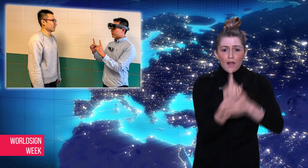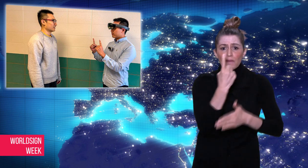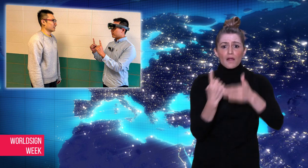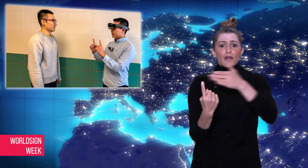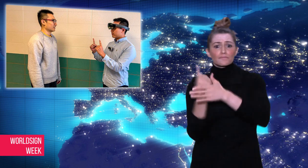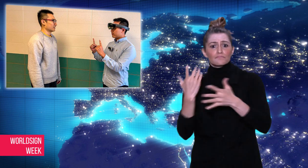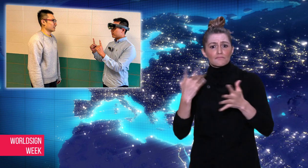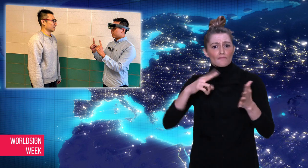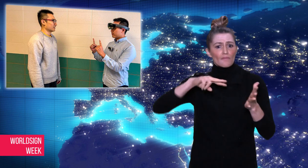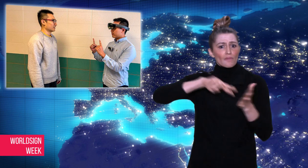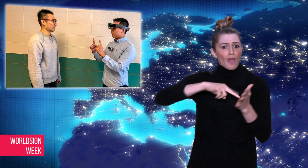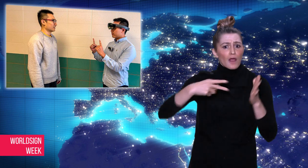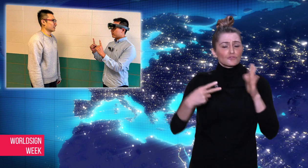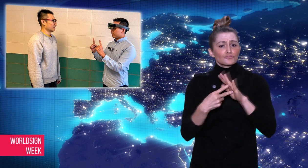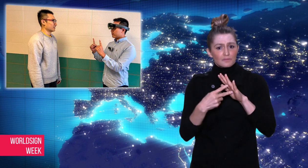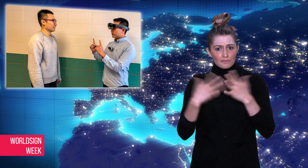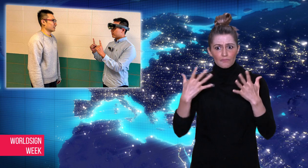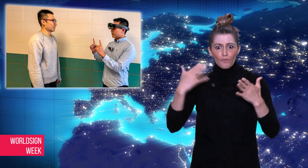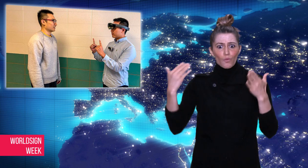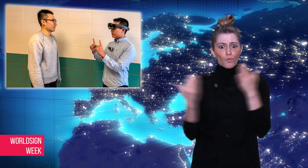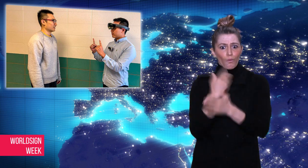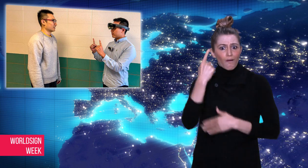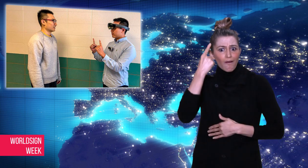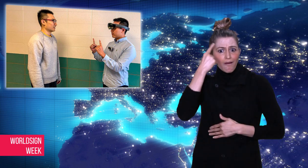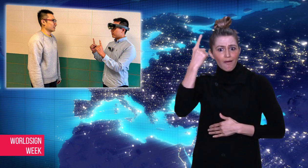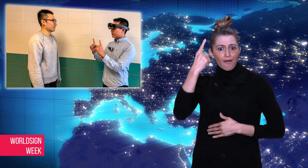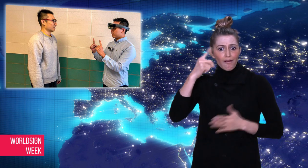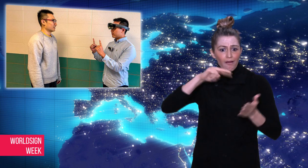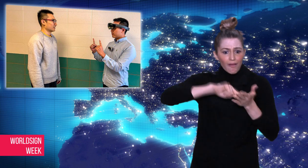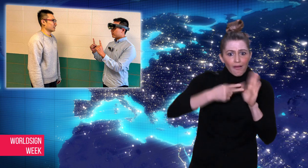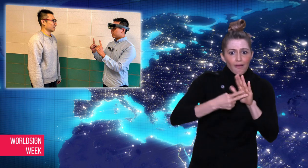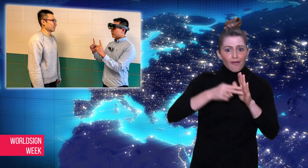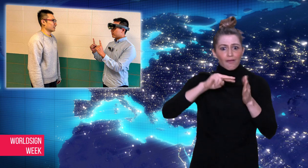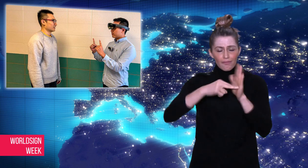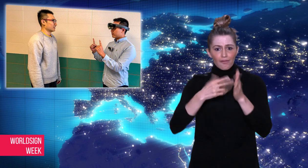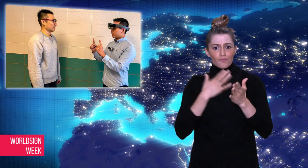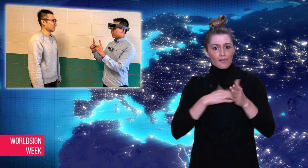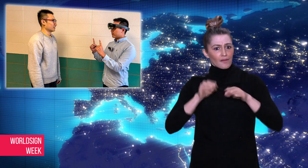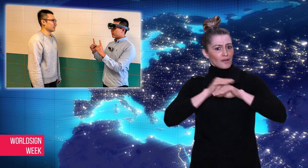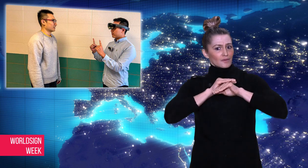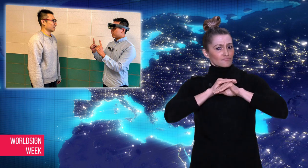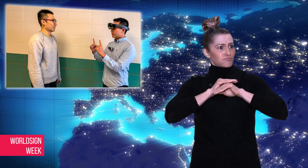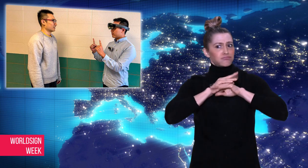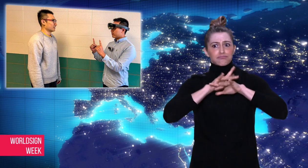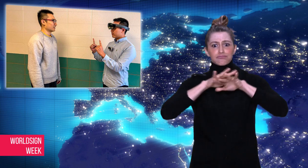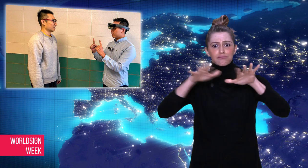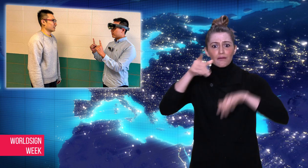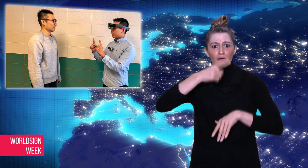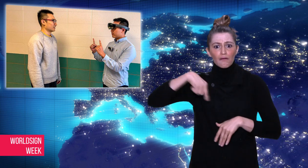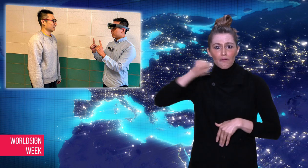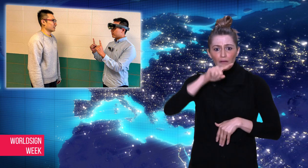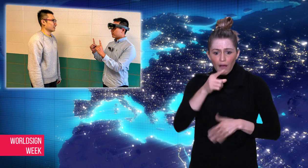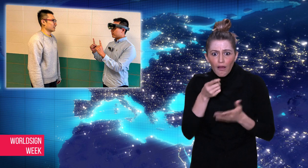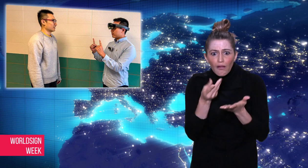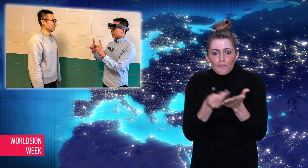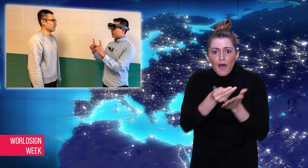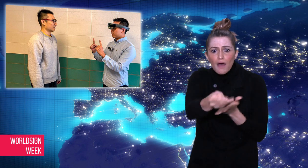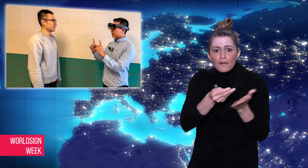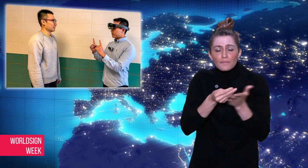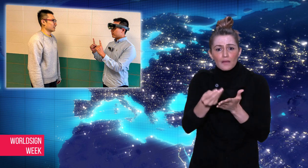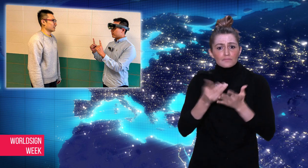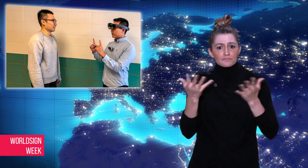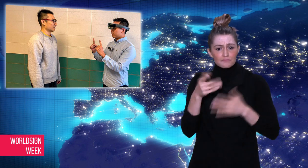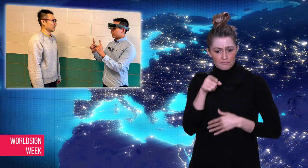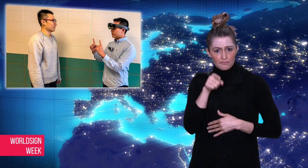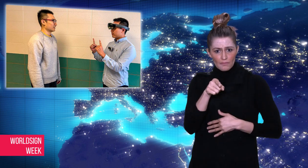current trend of introducing devices to the